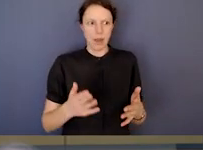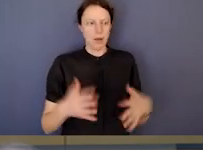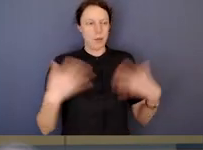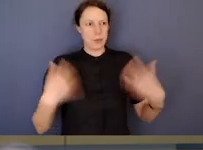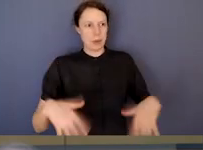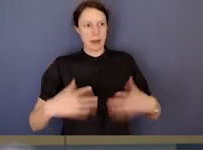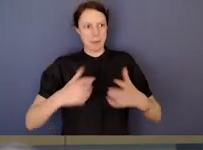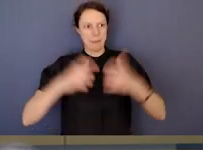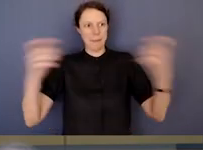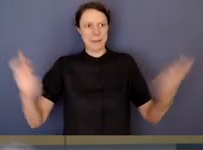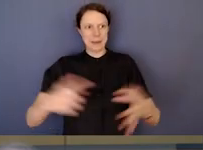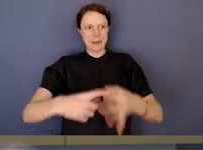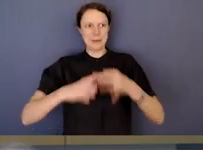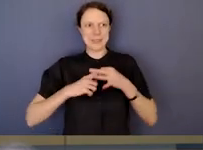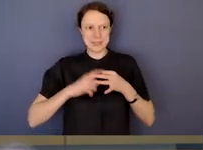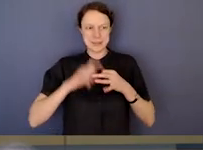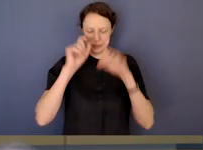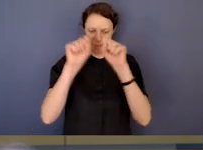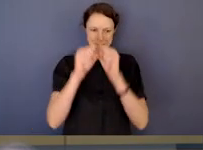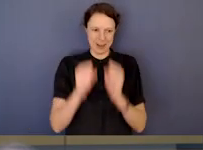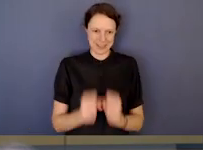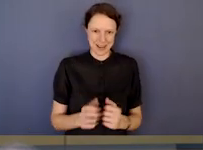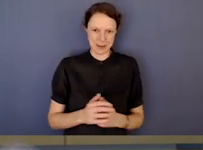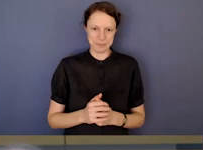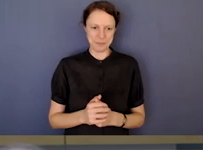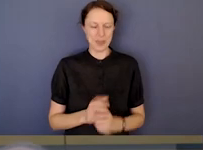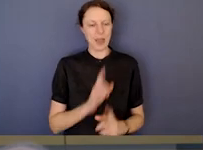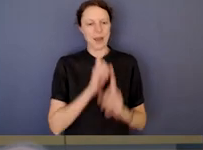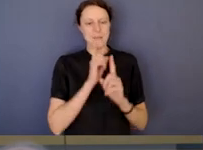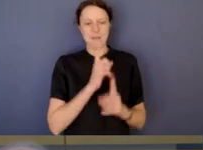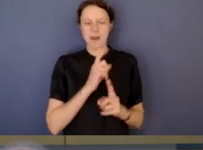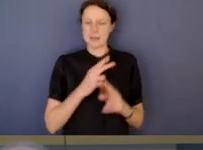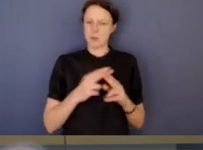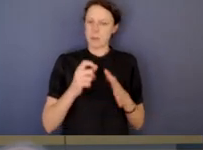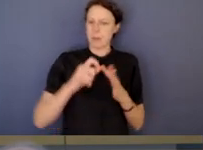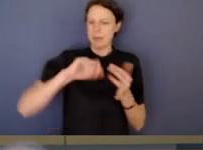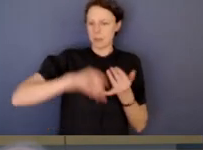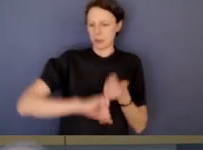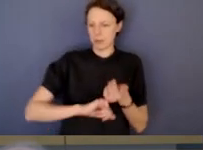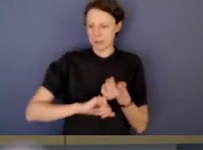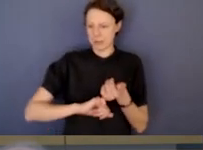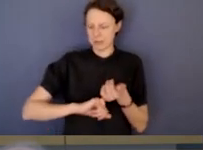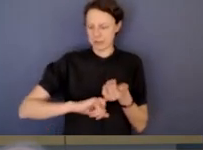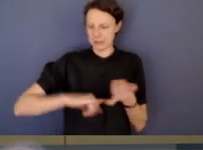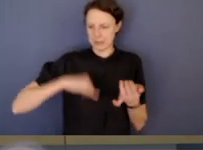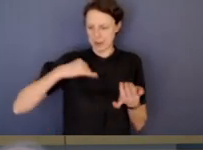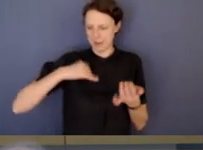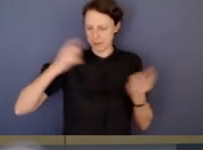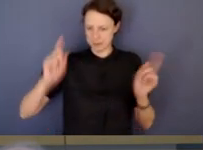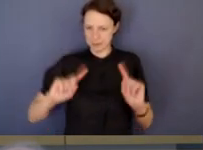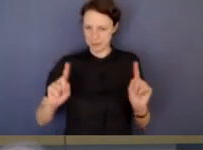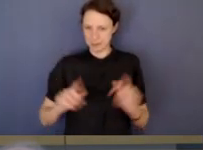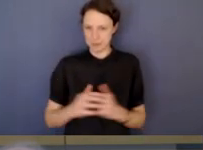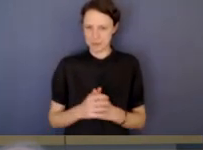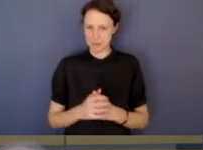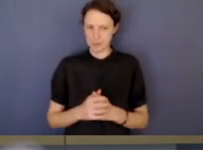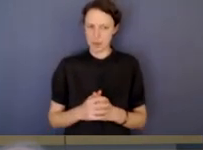I will try and break it down into a few small elements, advice for public servants. Well, there are two aspects of that,